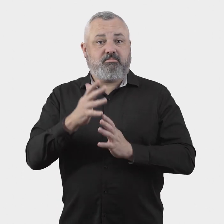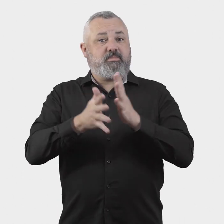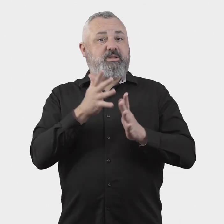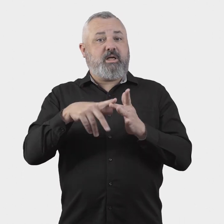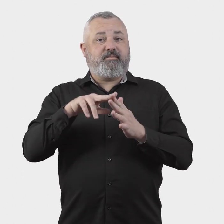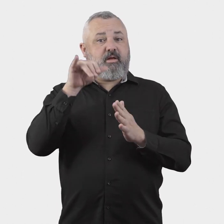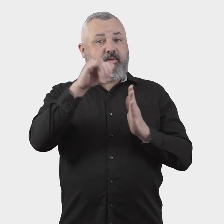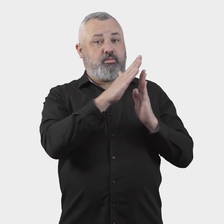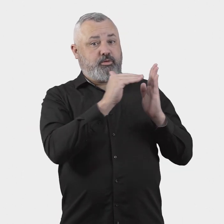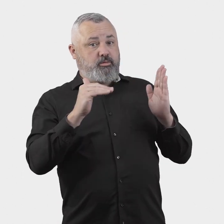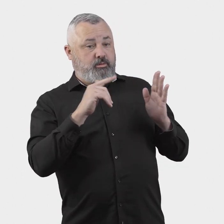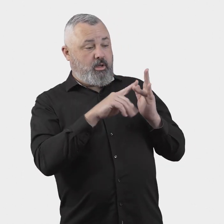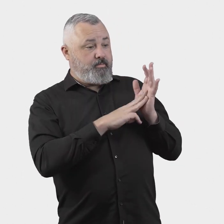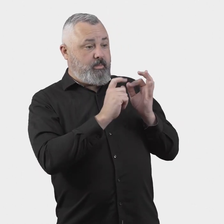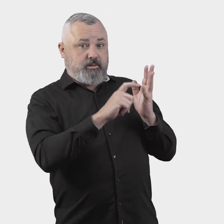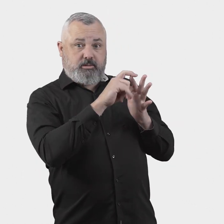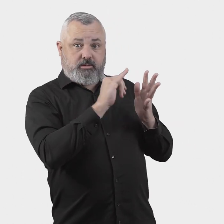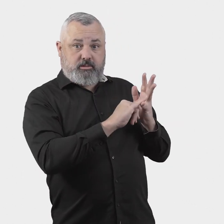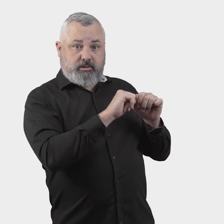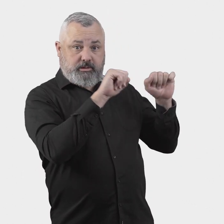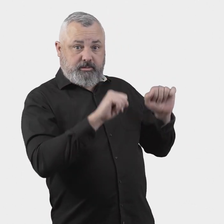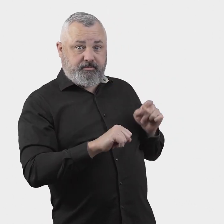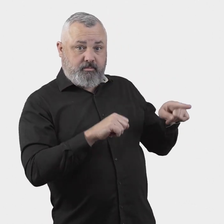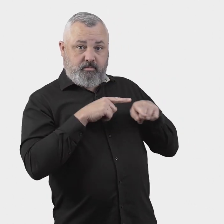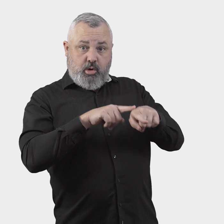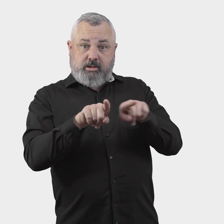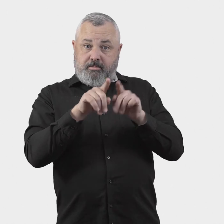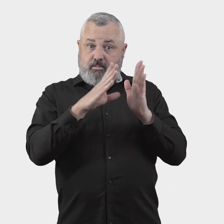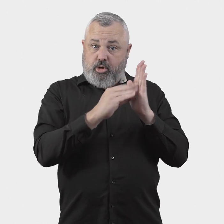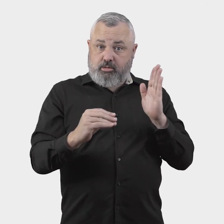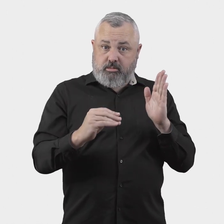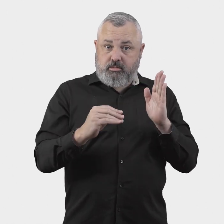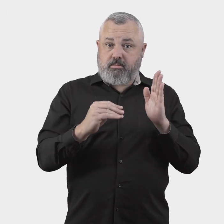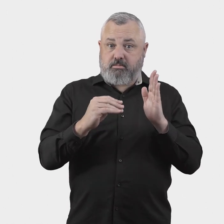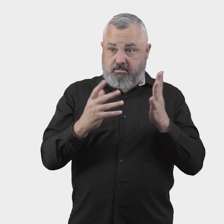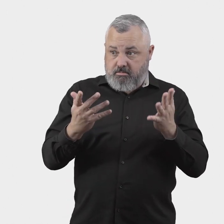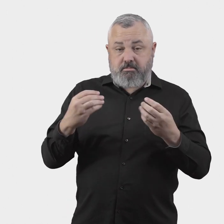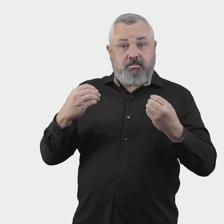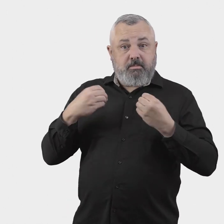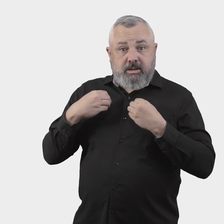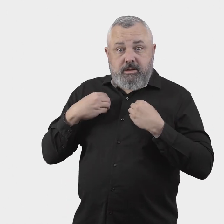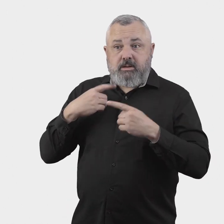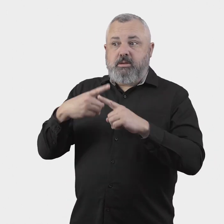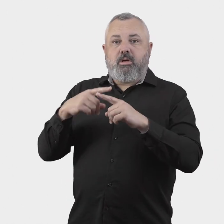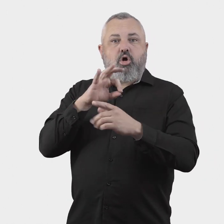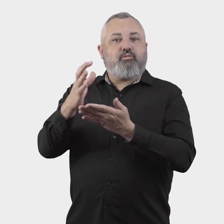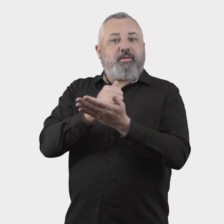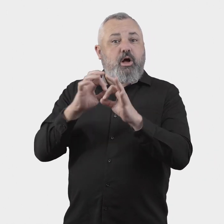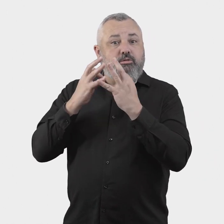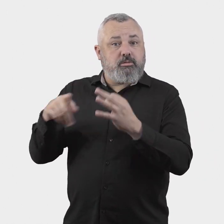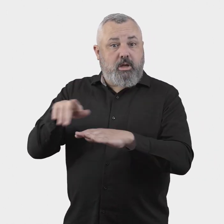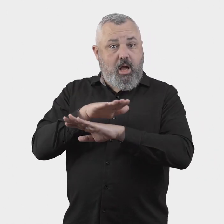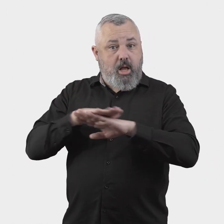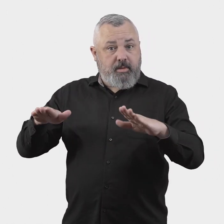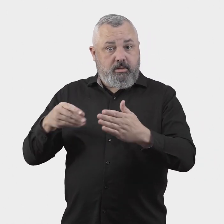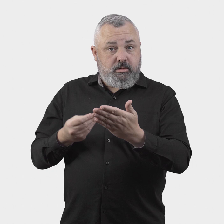Therefore, if complainant eligibility is limited to consumers, businesses and NFPs would not be eligible to